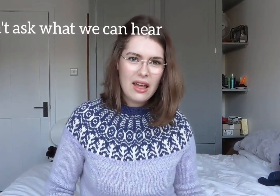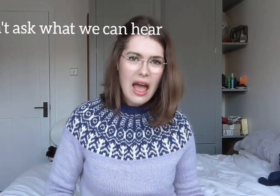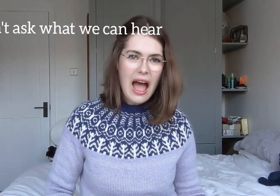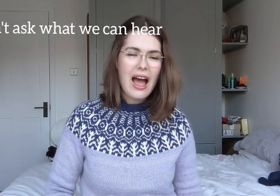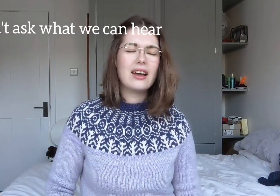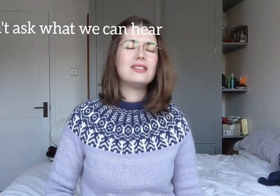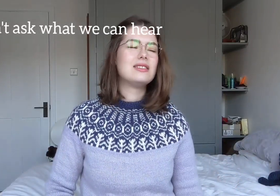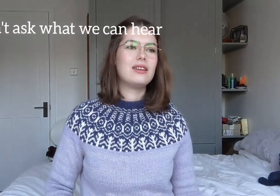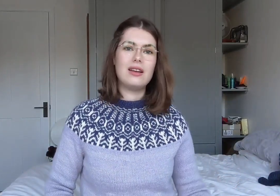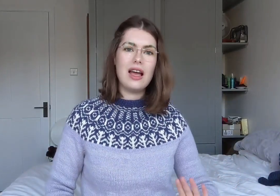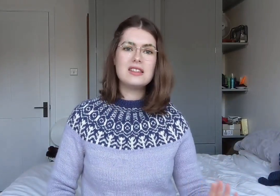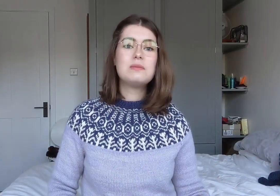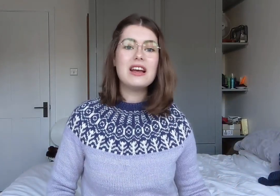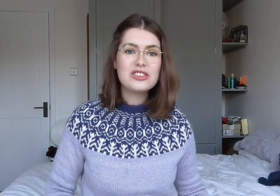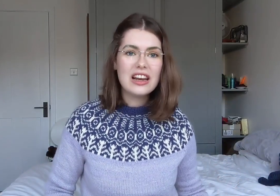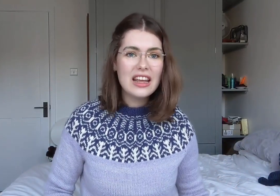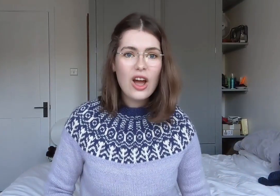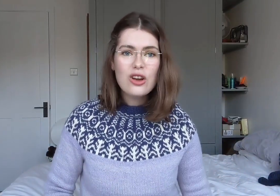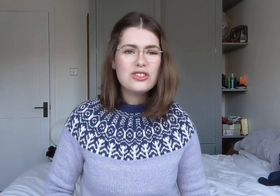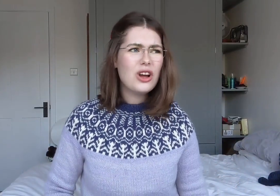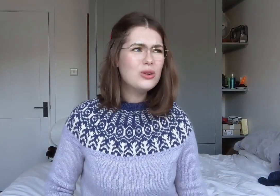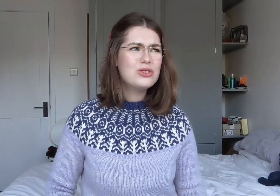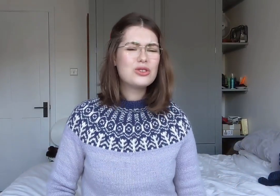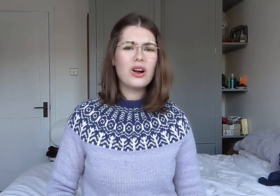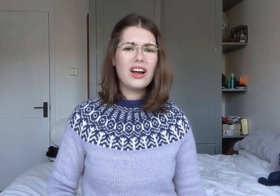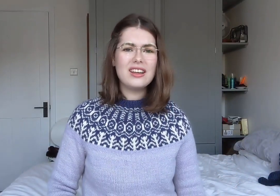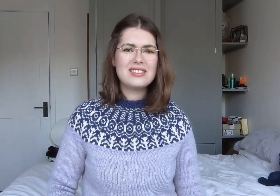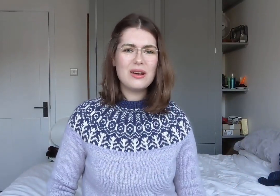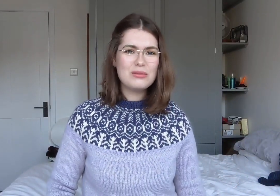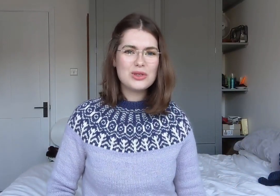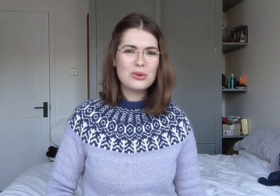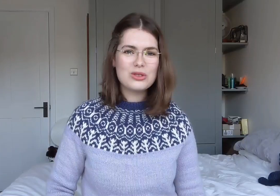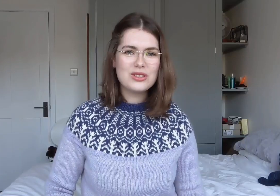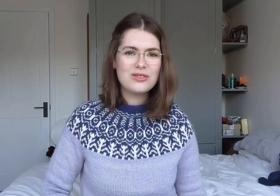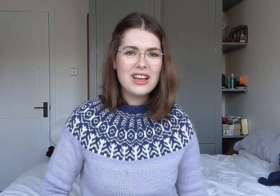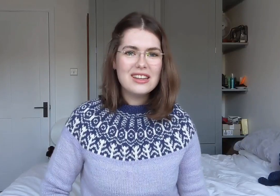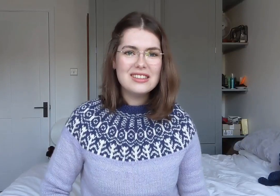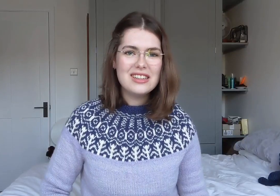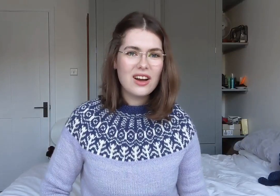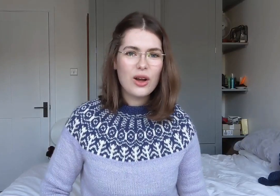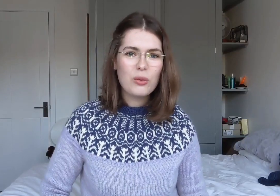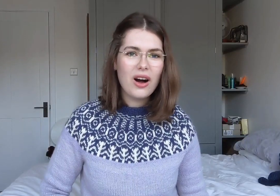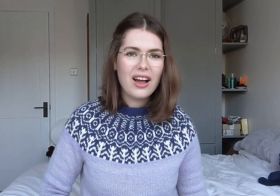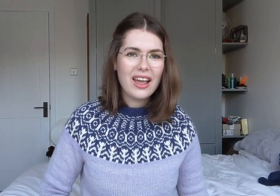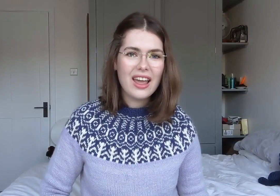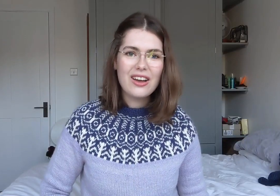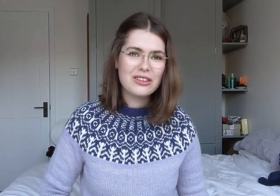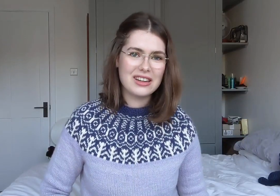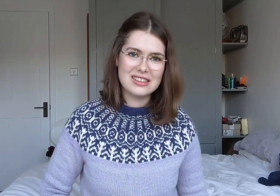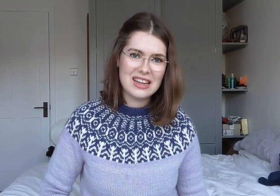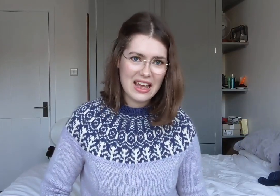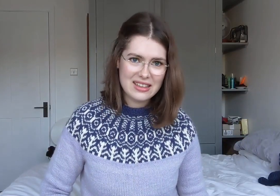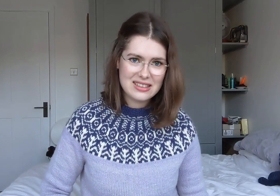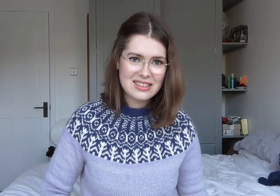and especially don't try some sort of DIY hearing test.